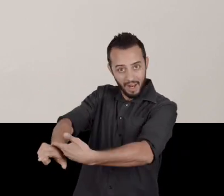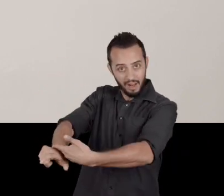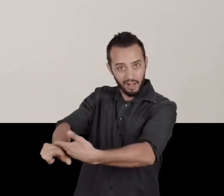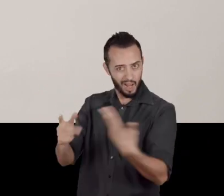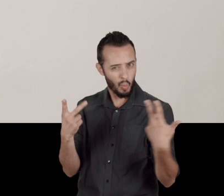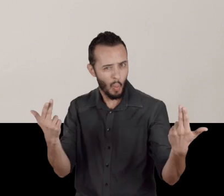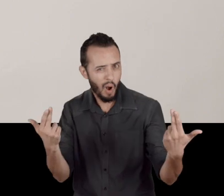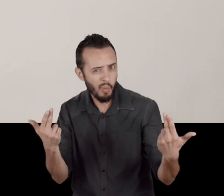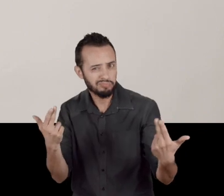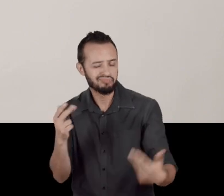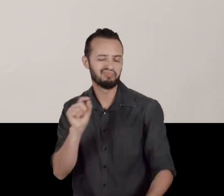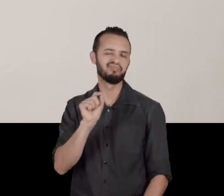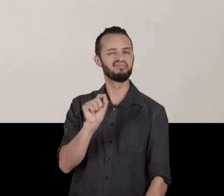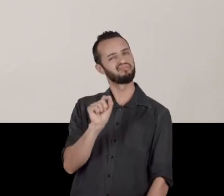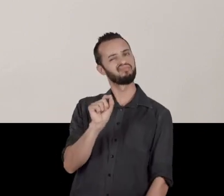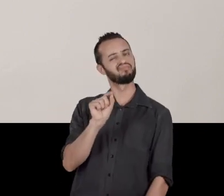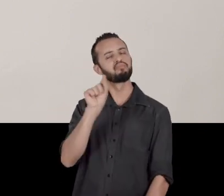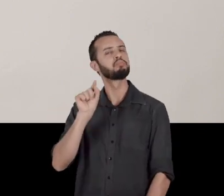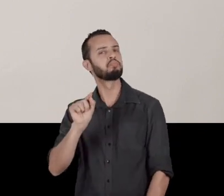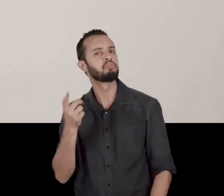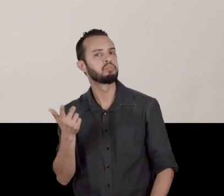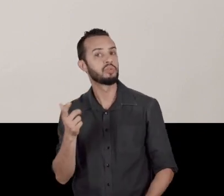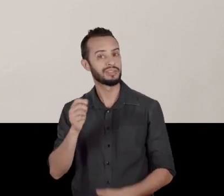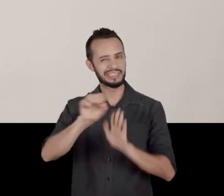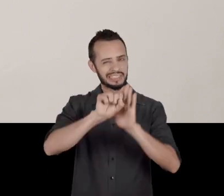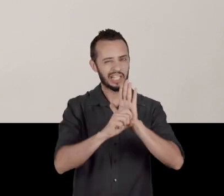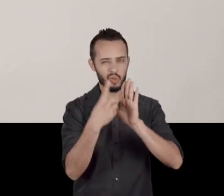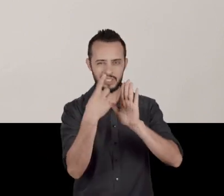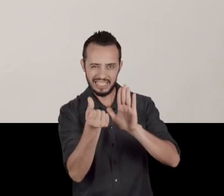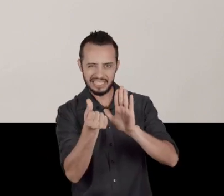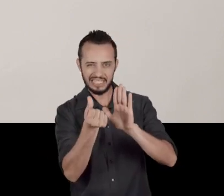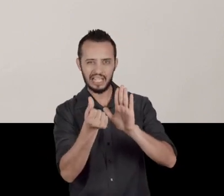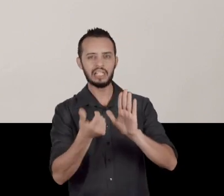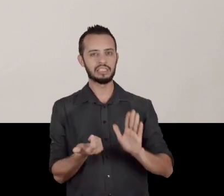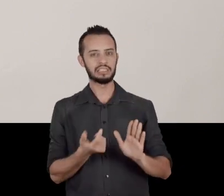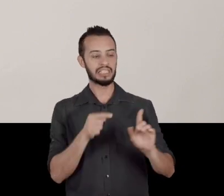That is, the Indians, who are then dubbed "Indians",